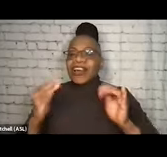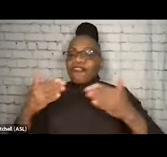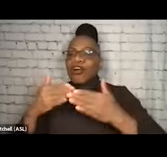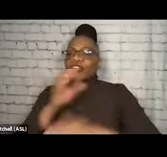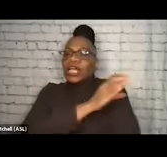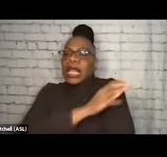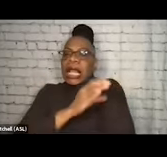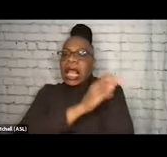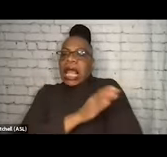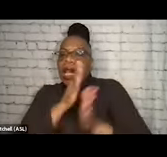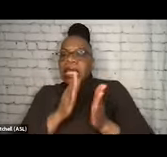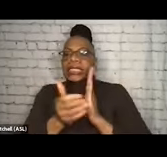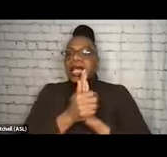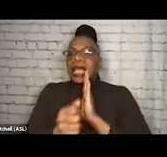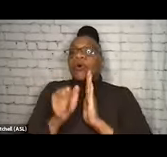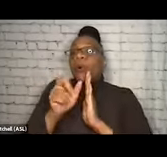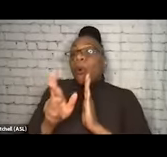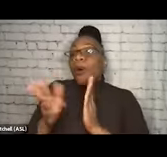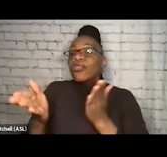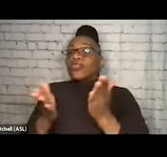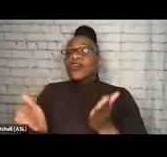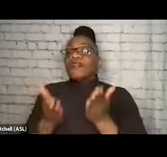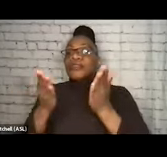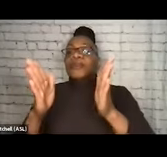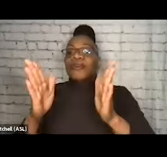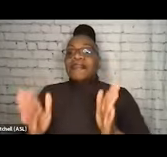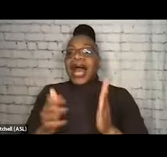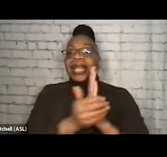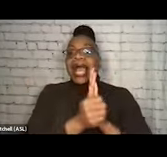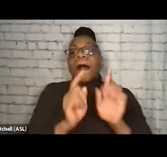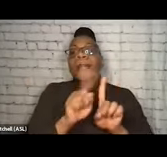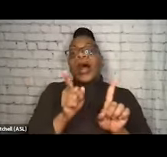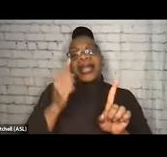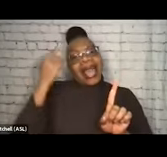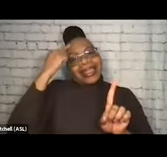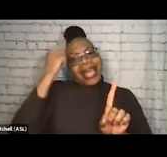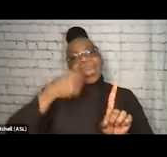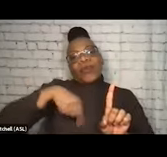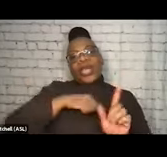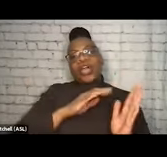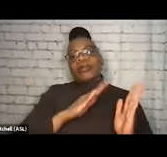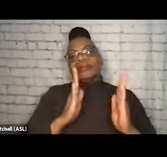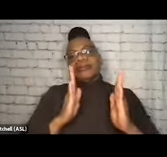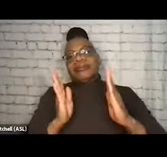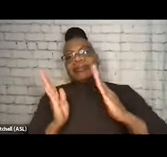or the service provider as expert. And I think we're shifting away from that, which I think is a really critical thing, because we're never gonna get it